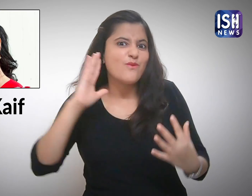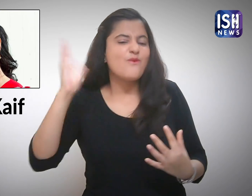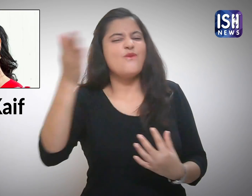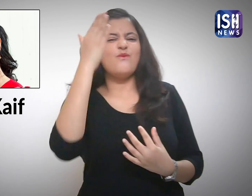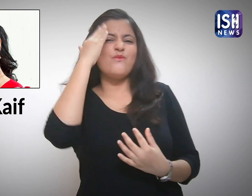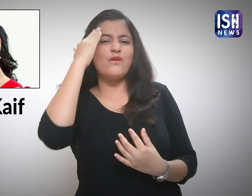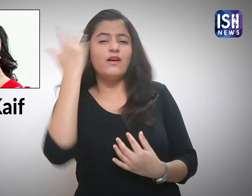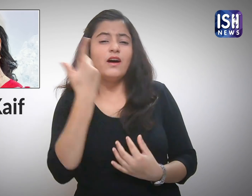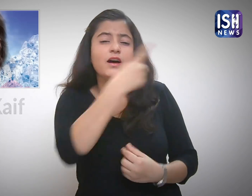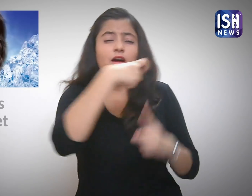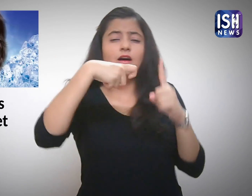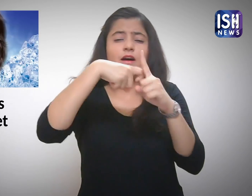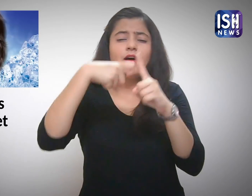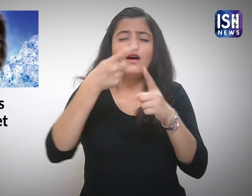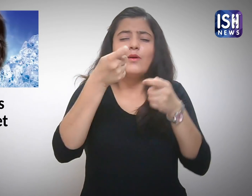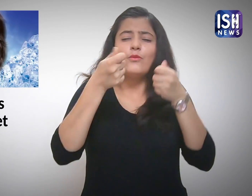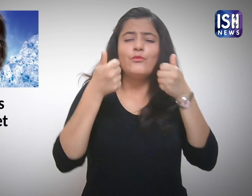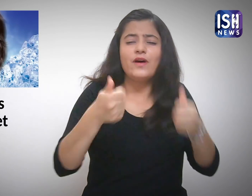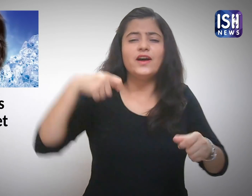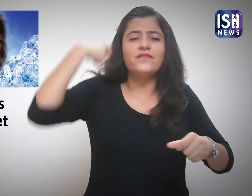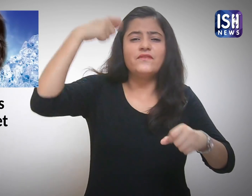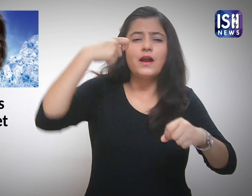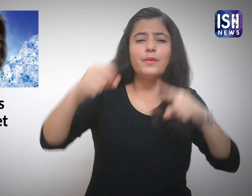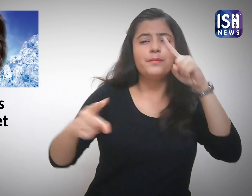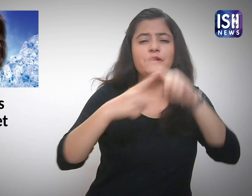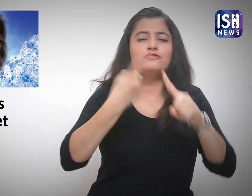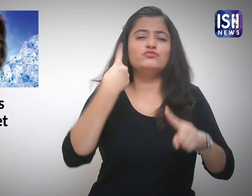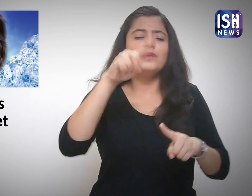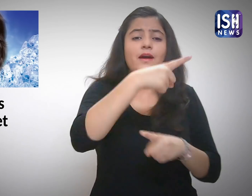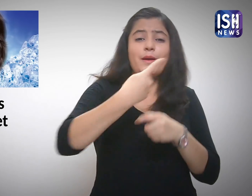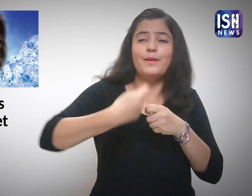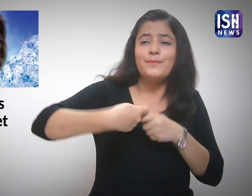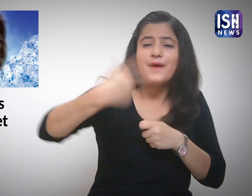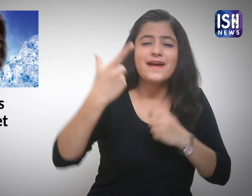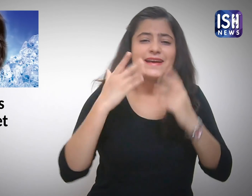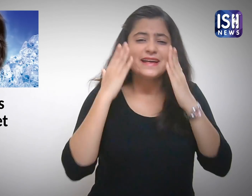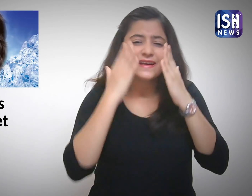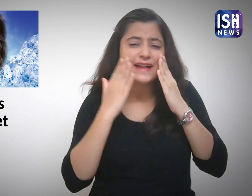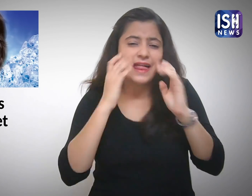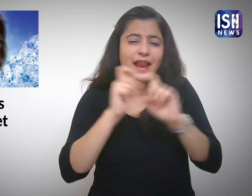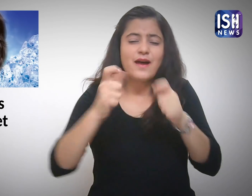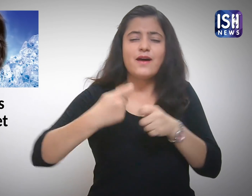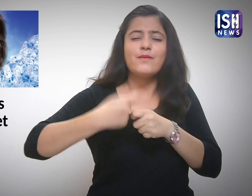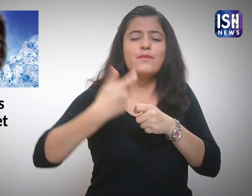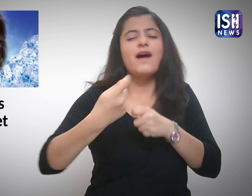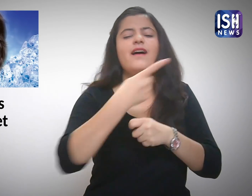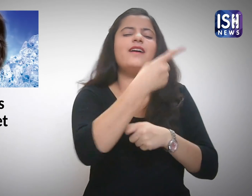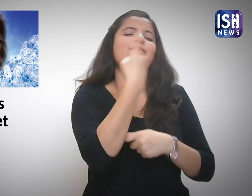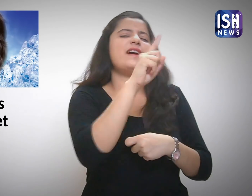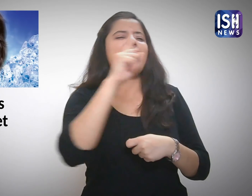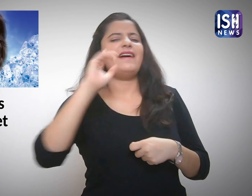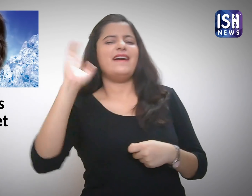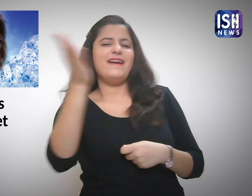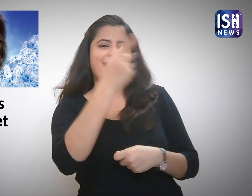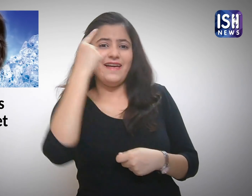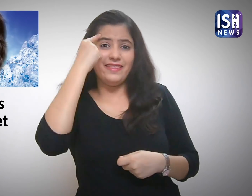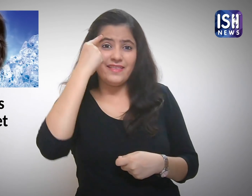You all must be thinking that an actress like Katrina Kaif must be spending a lot on skin creams to keep her skin young and glowing.